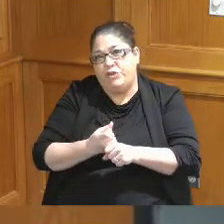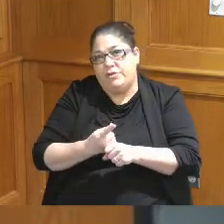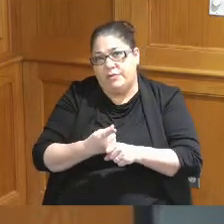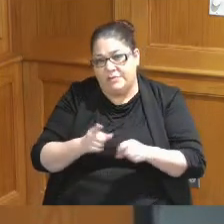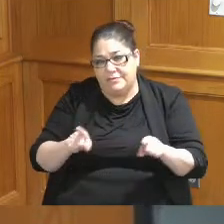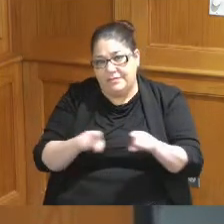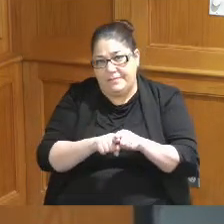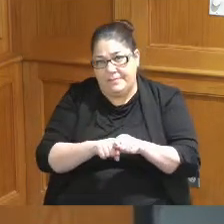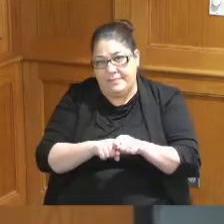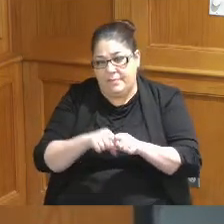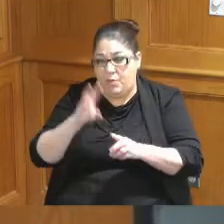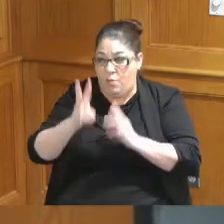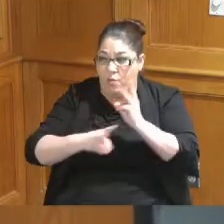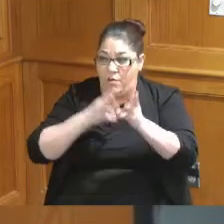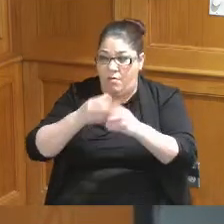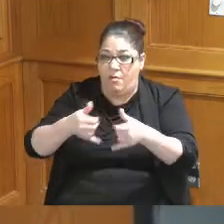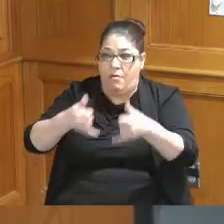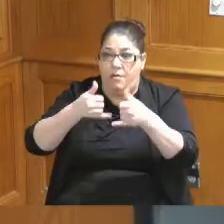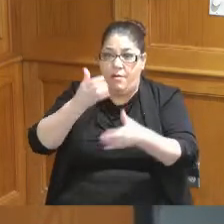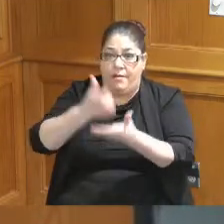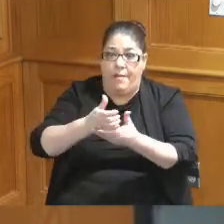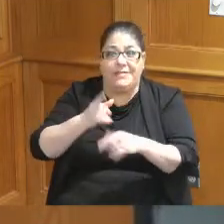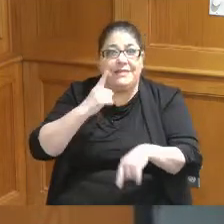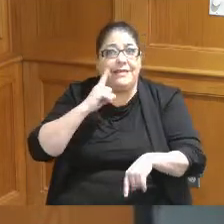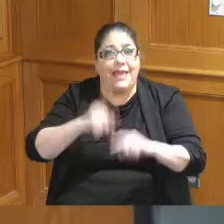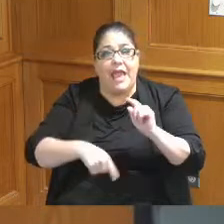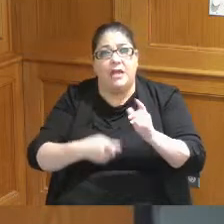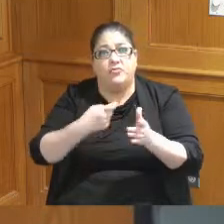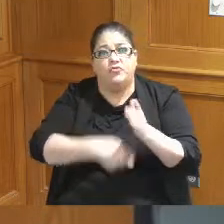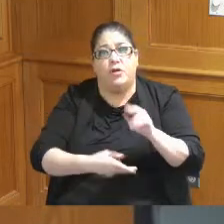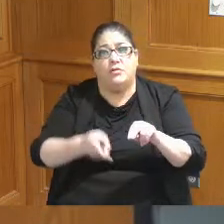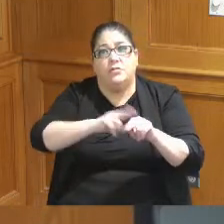and even the World Cup even told us we can't go up on the Range you got to keep the race real low for